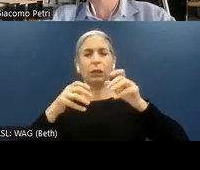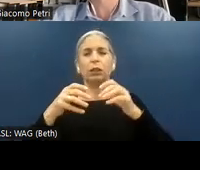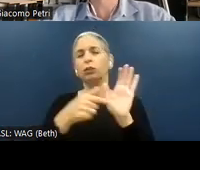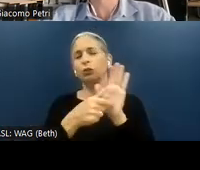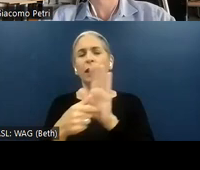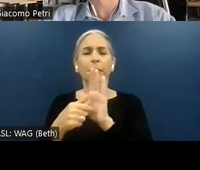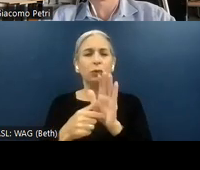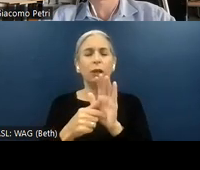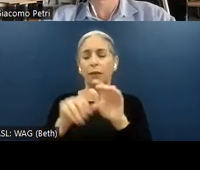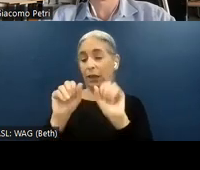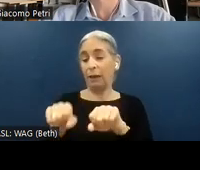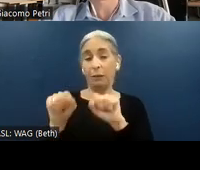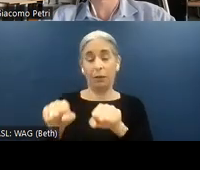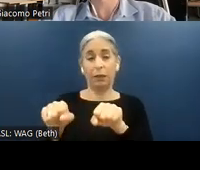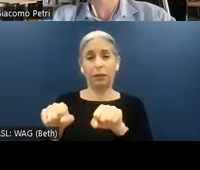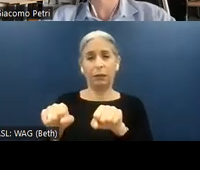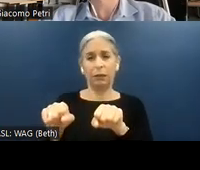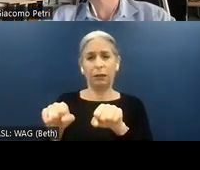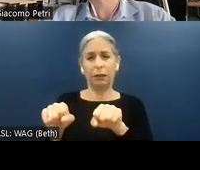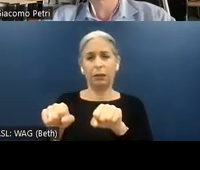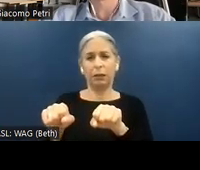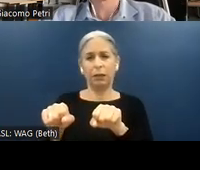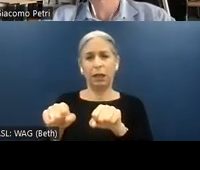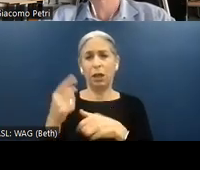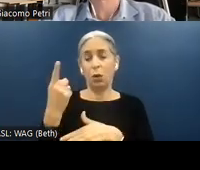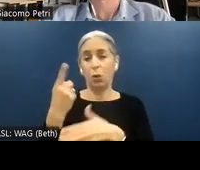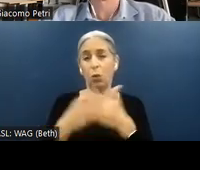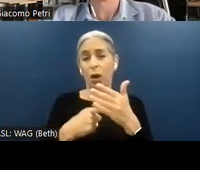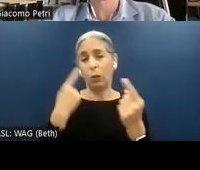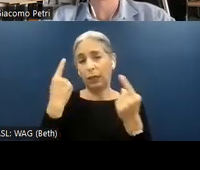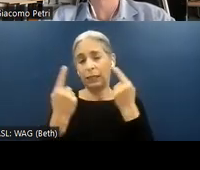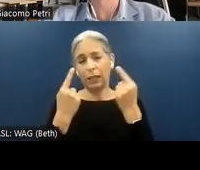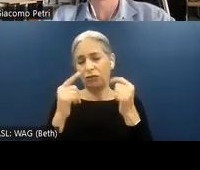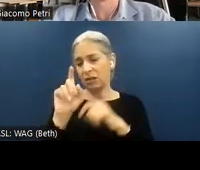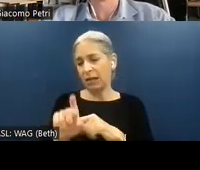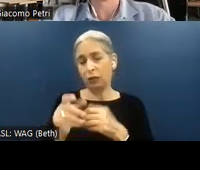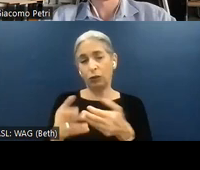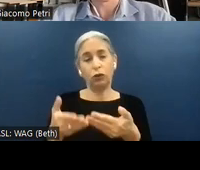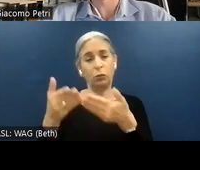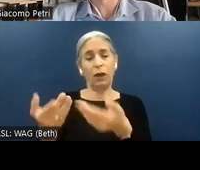capabilities and highlight what we consider necessary to provide during an audit and what